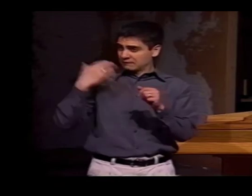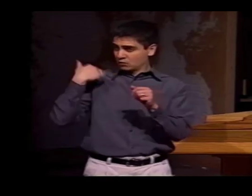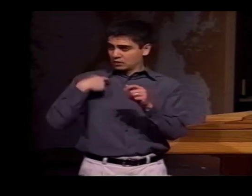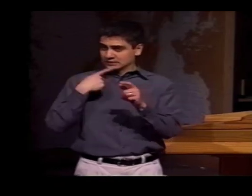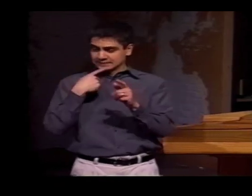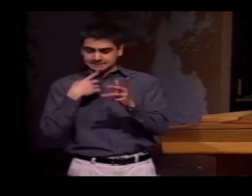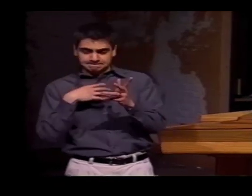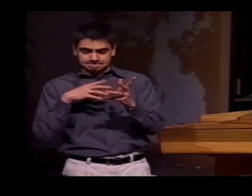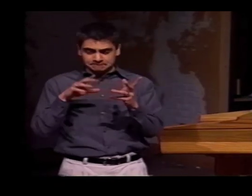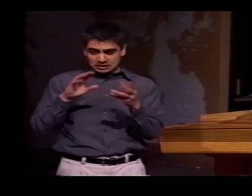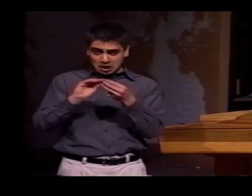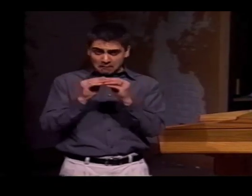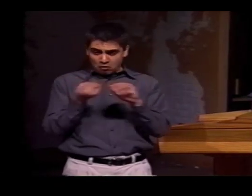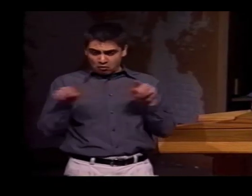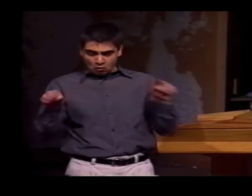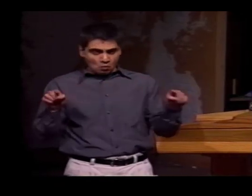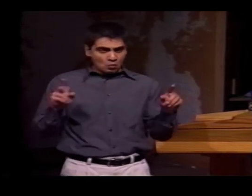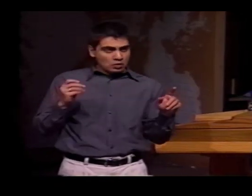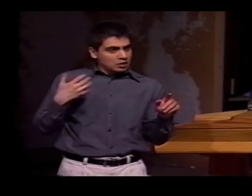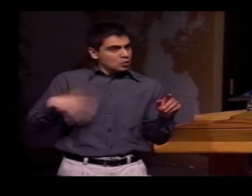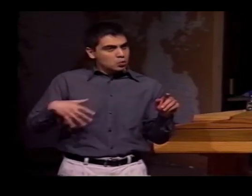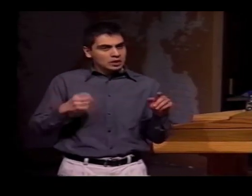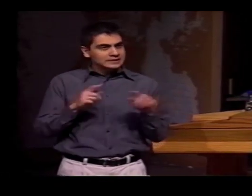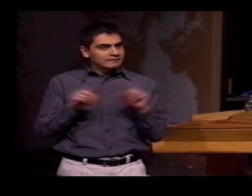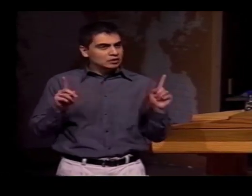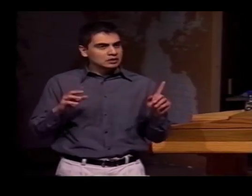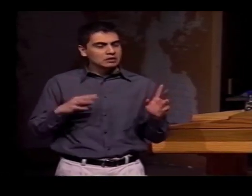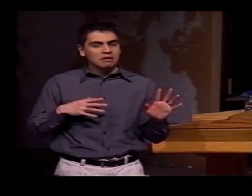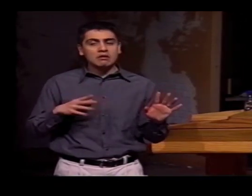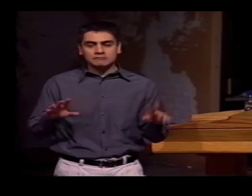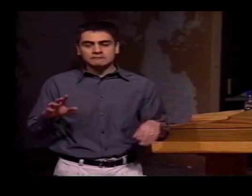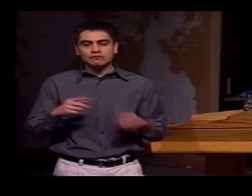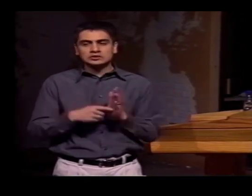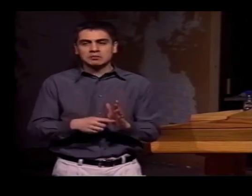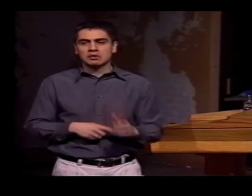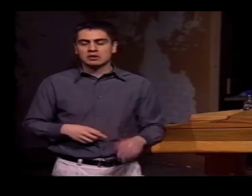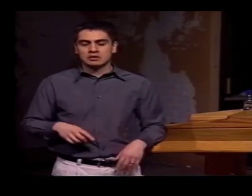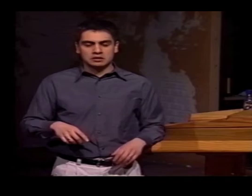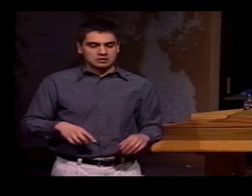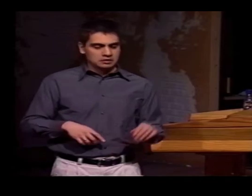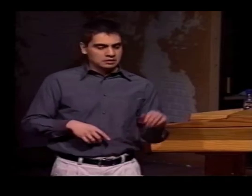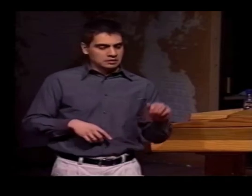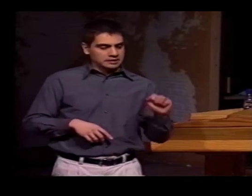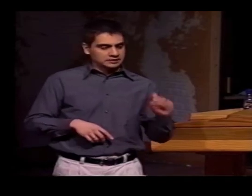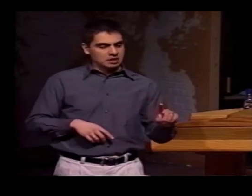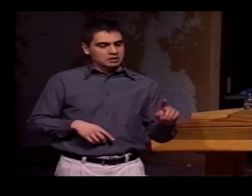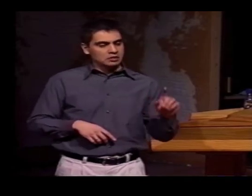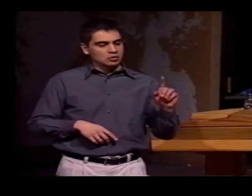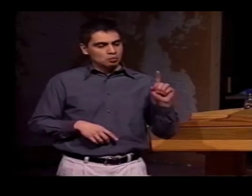ALSO, RELATED TO LEXICAL ITEMS, REMEMBER WE WERE TALKING ABOUT NUMBERS AND HOW DIFFERENT THEY ARE?